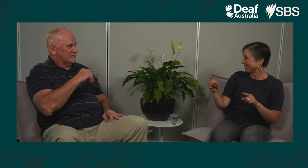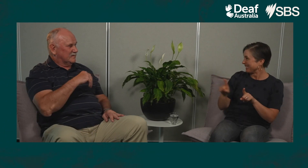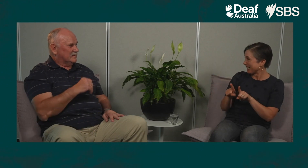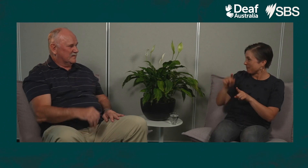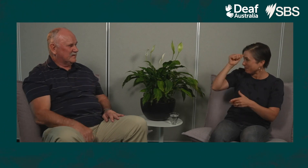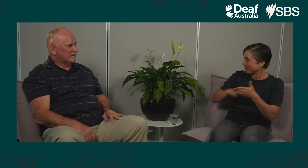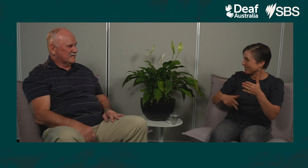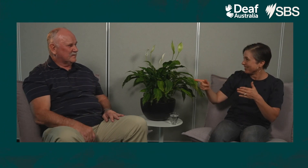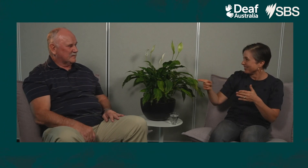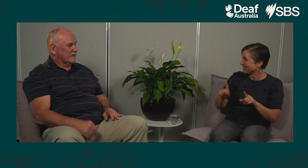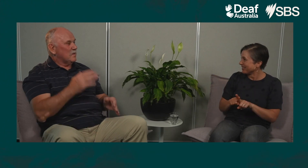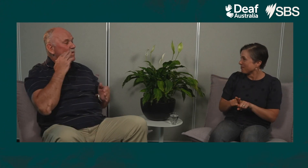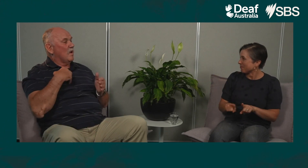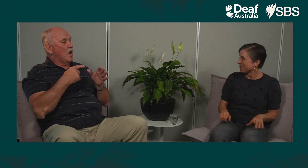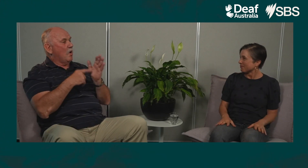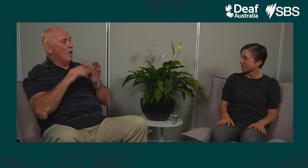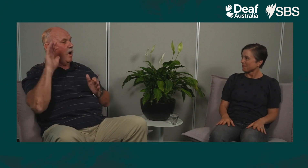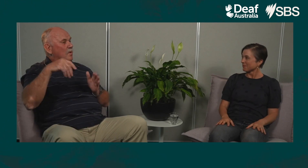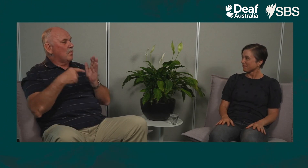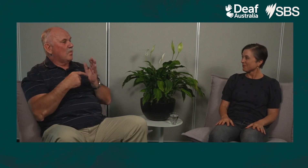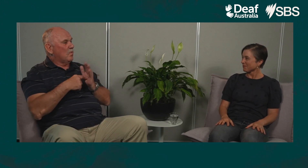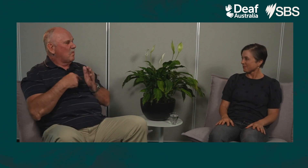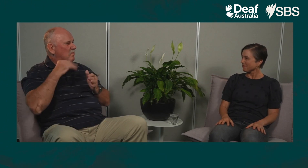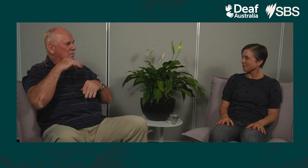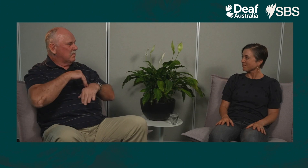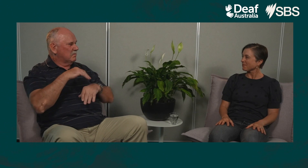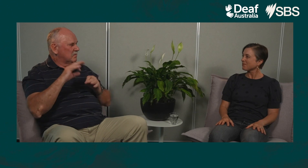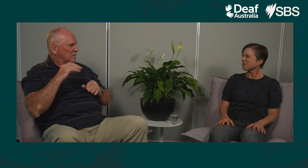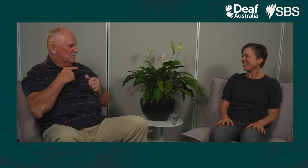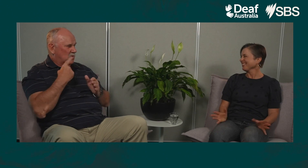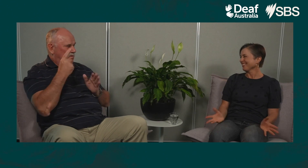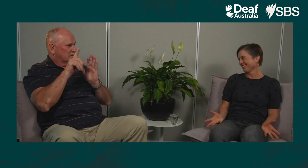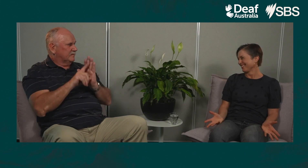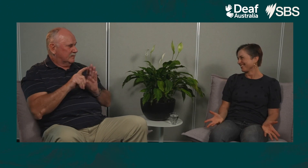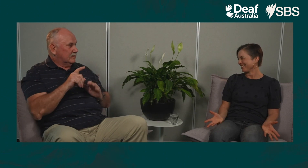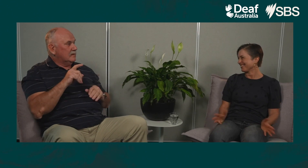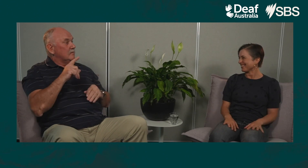Have you had that experience David? Well at home going to the toilet wasn't a problem because you were on your own,